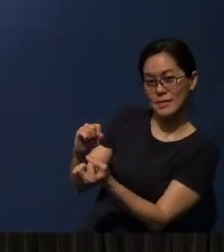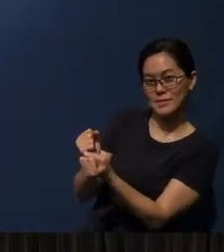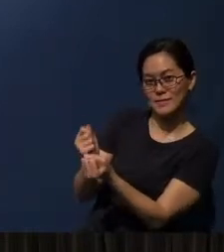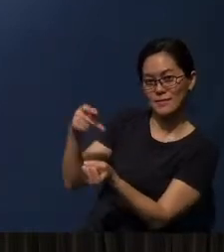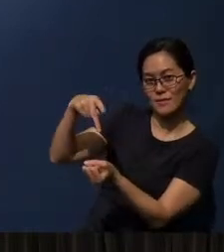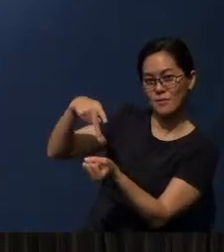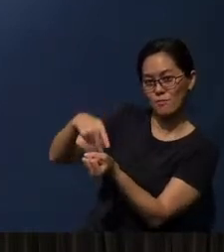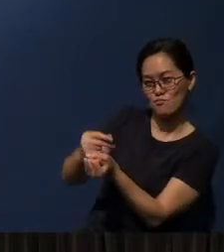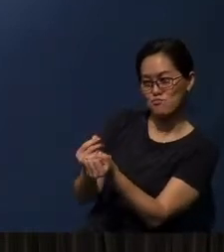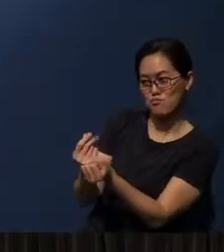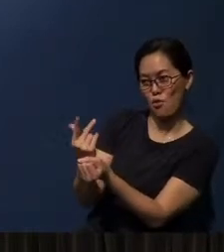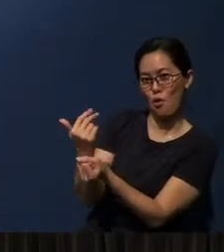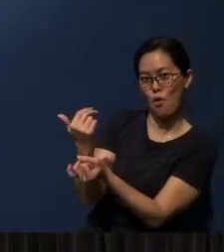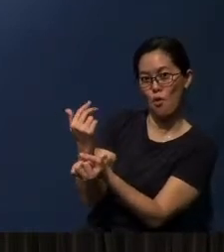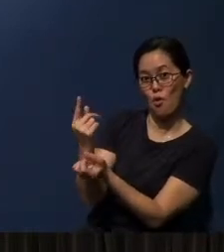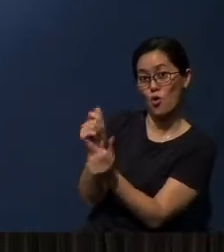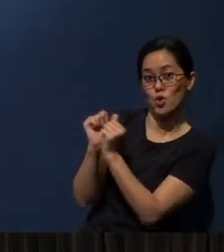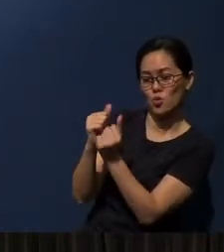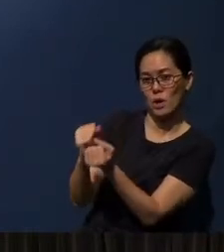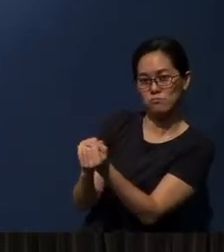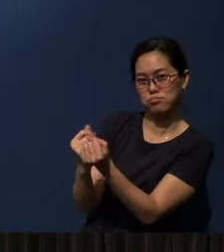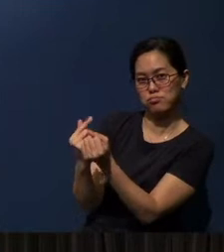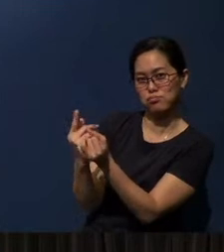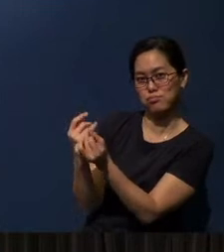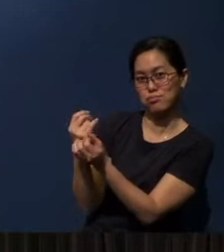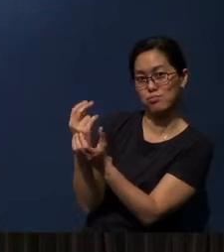And God says, “Together - this faith and this Word -